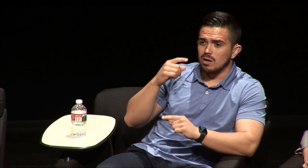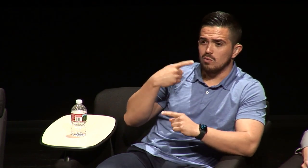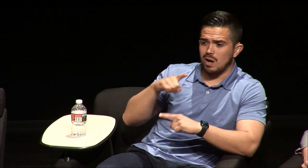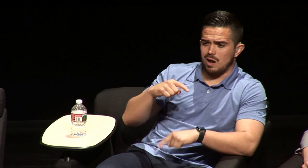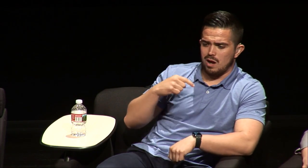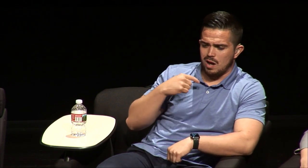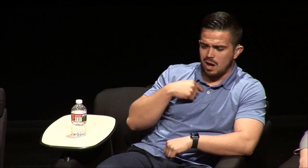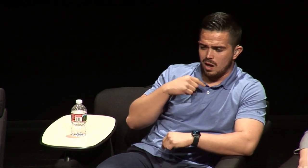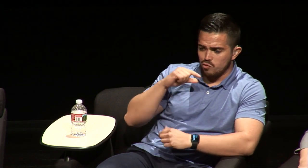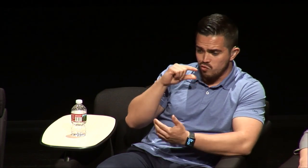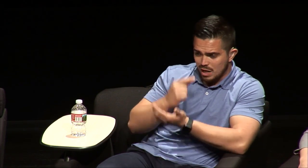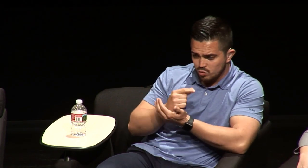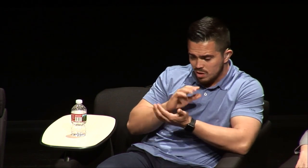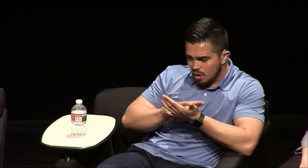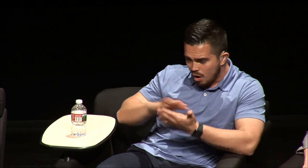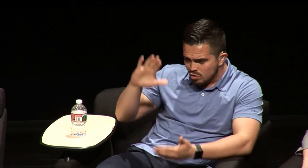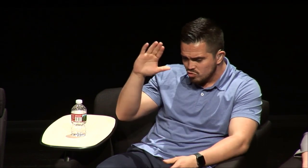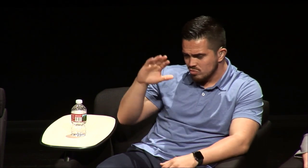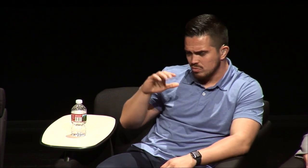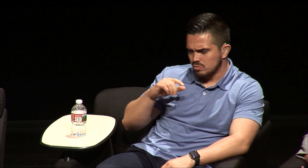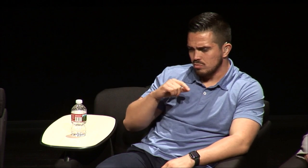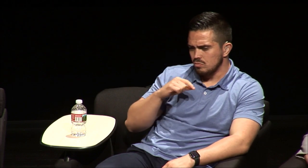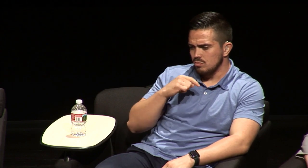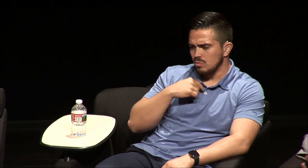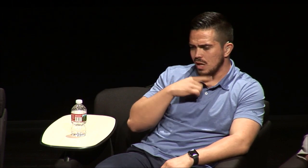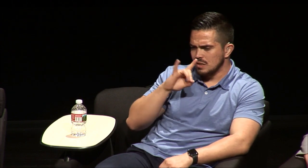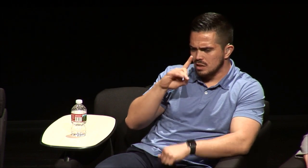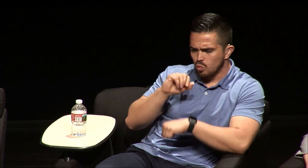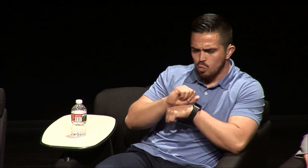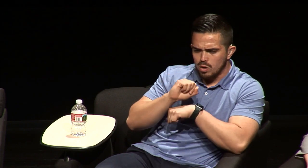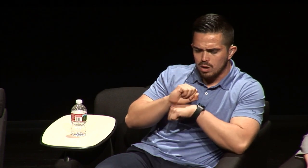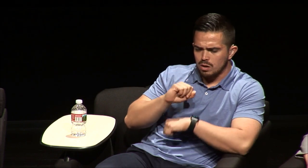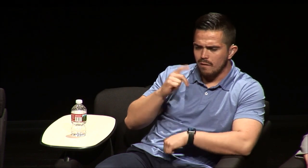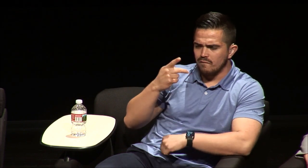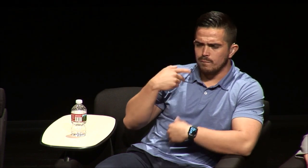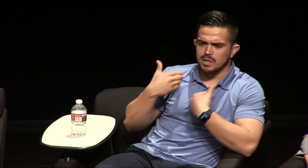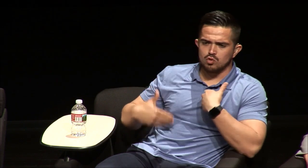and it got to the point where you know after I graduated college I started